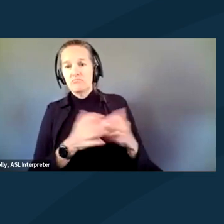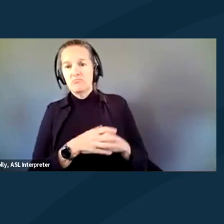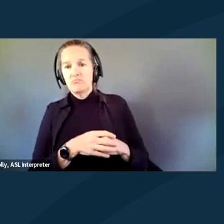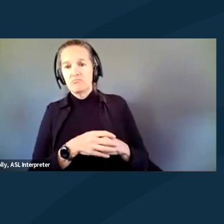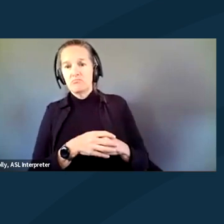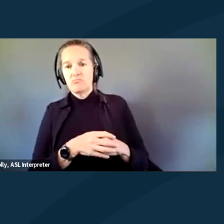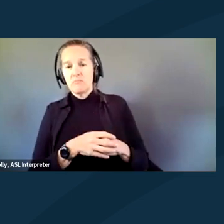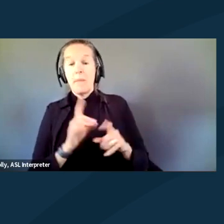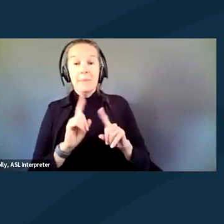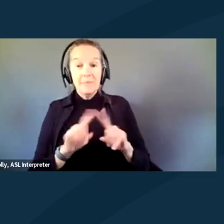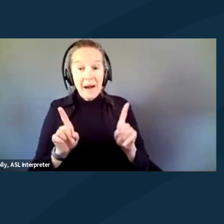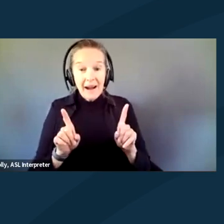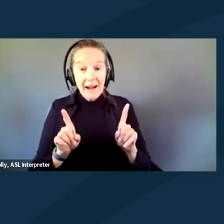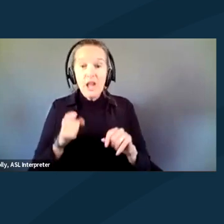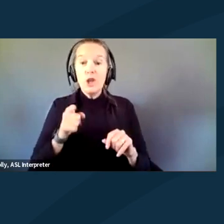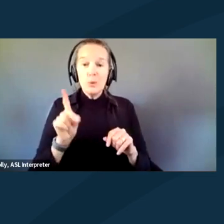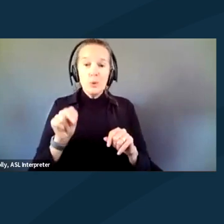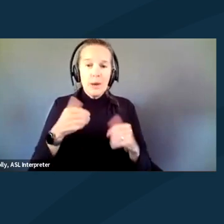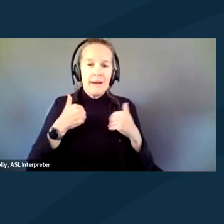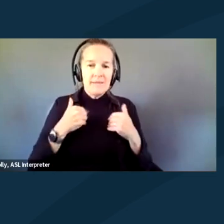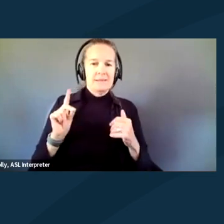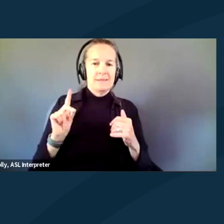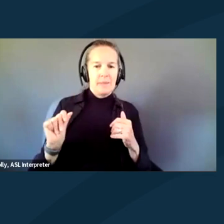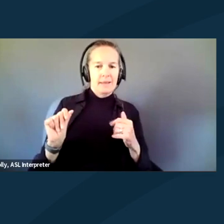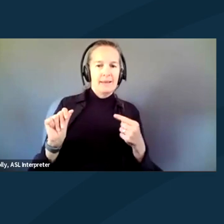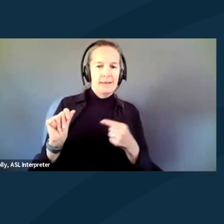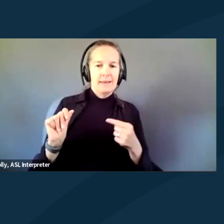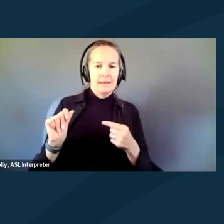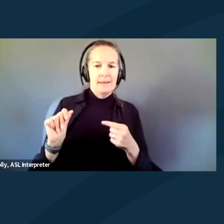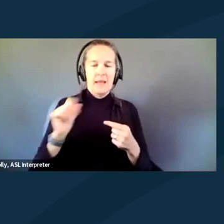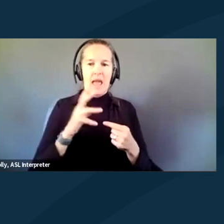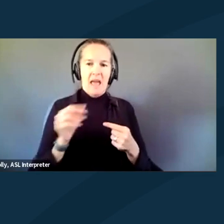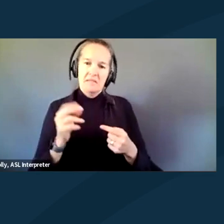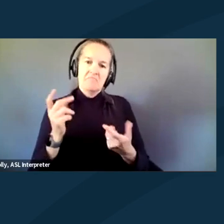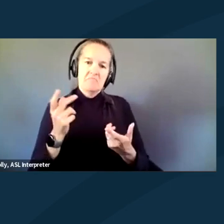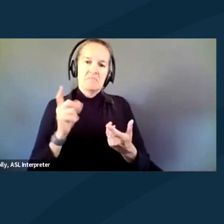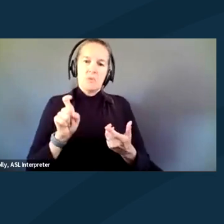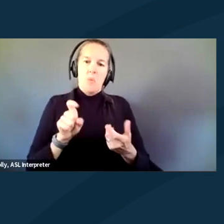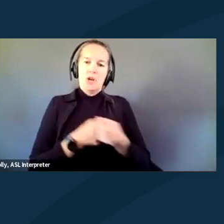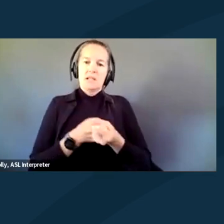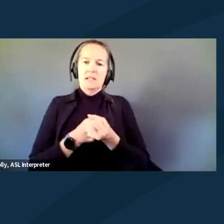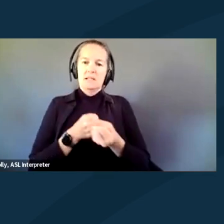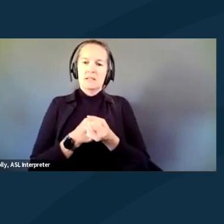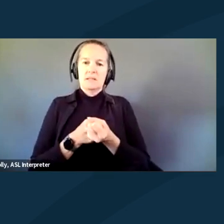but you have disabilities and support needs. And often what happens is, is that